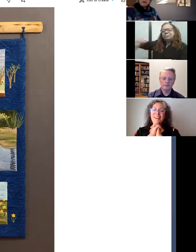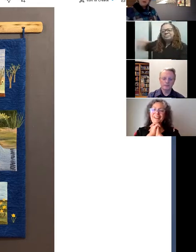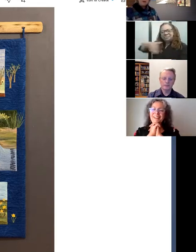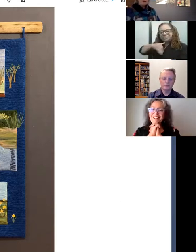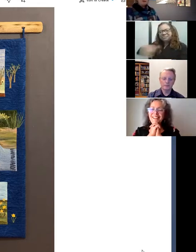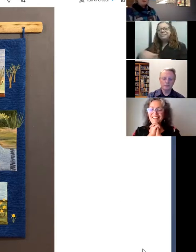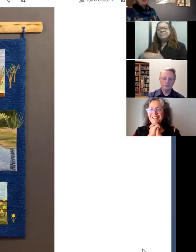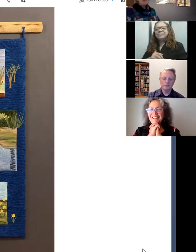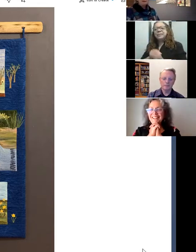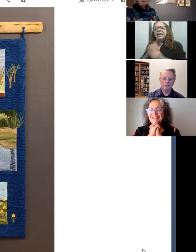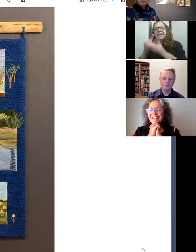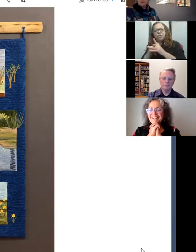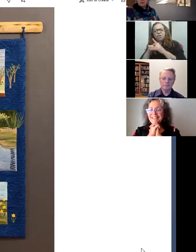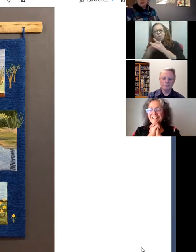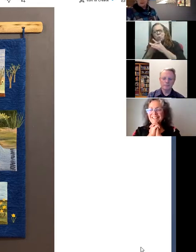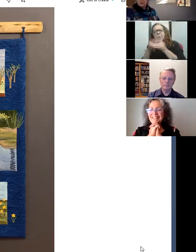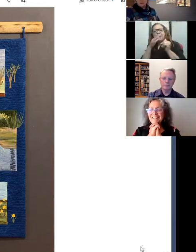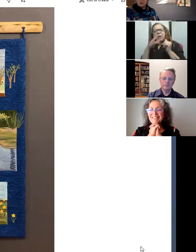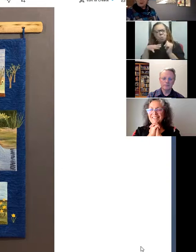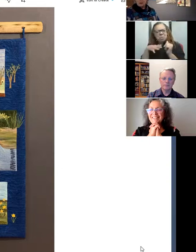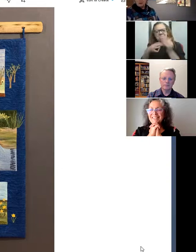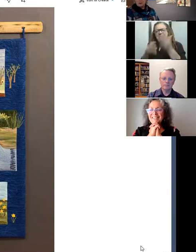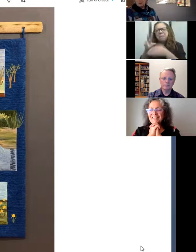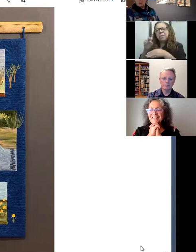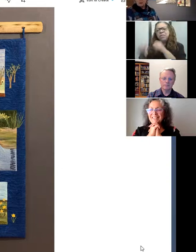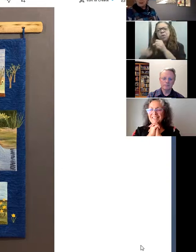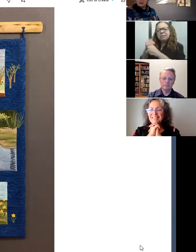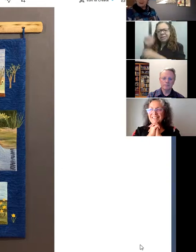woman, I think 30 years ago, who thought this was a wonderful idea.